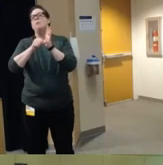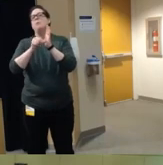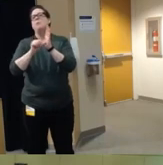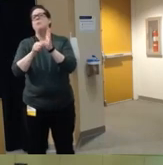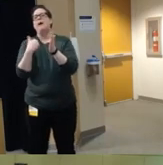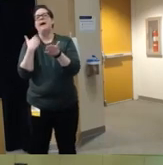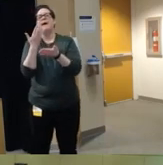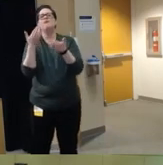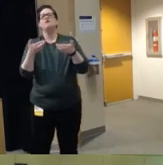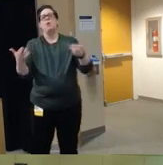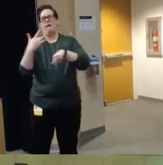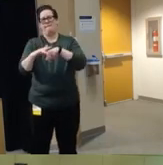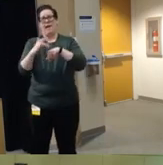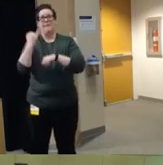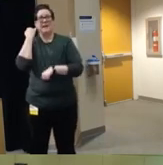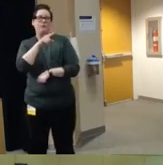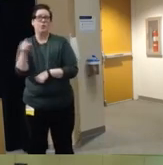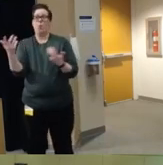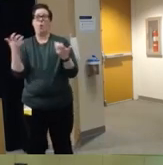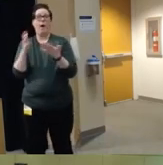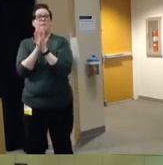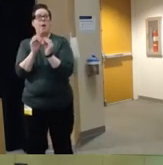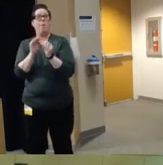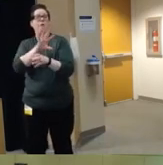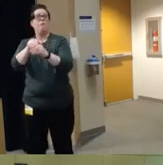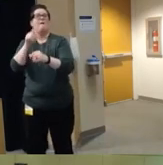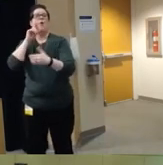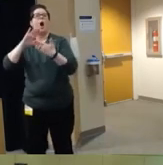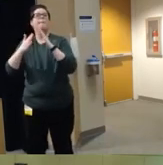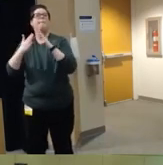to individuals who may want to be more involved in kind of the advocacy side of gun violence